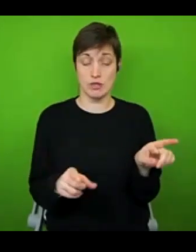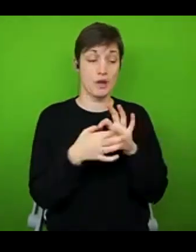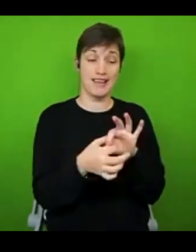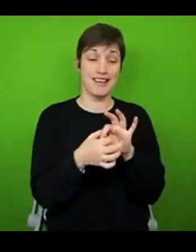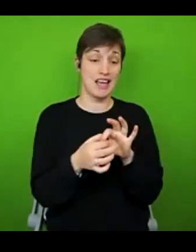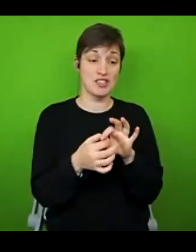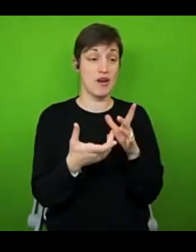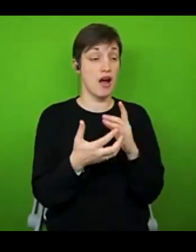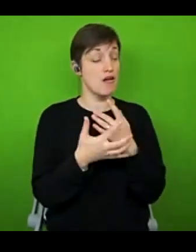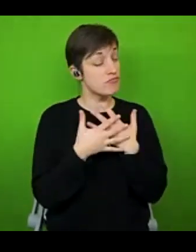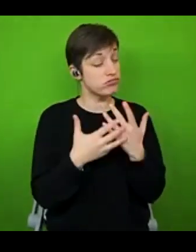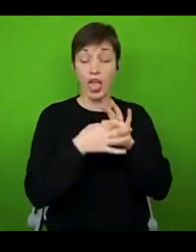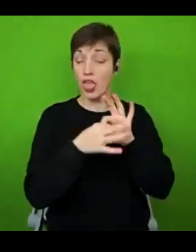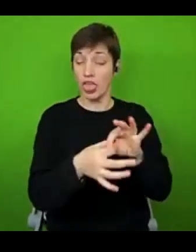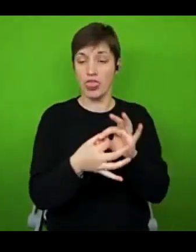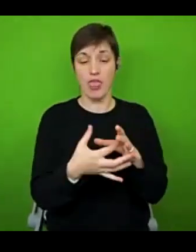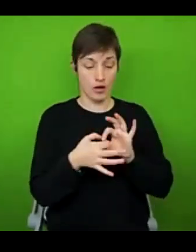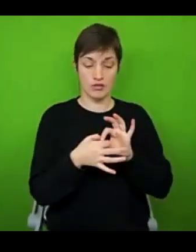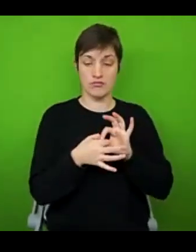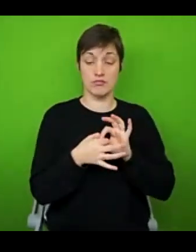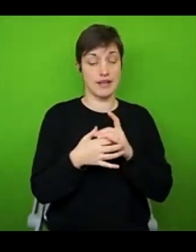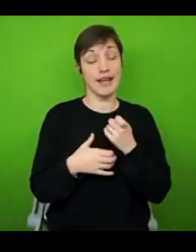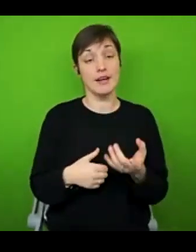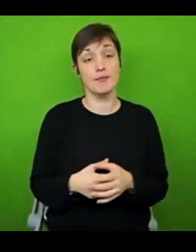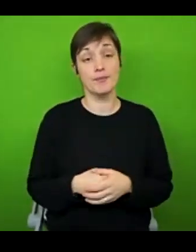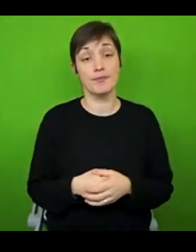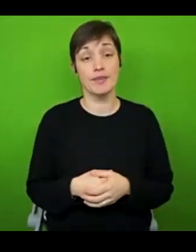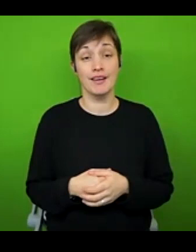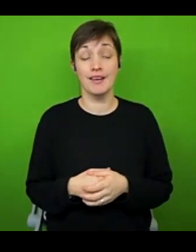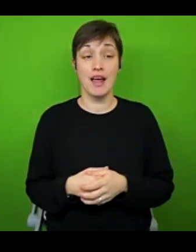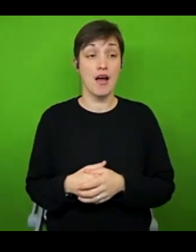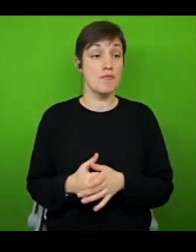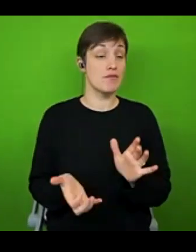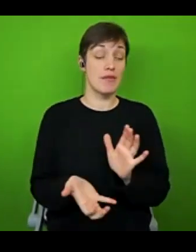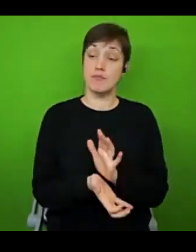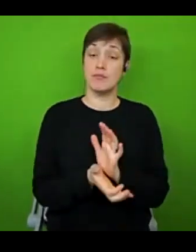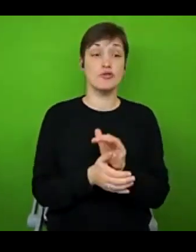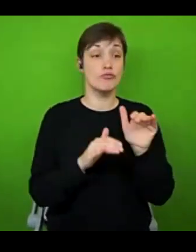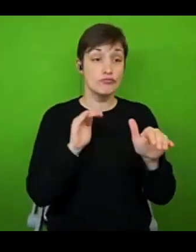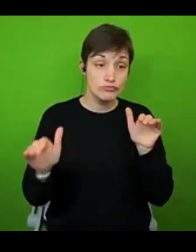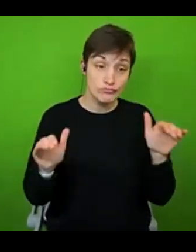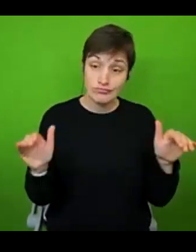you want. Don't be afraid to reach out and to say hello to people or they're in the same breath to please don't be